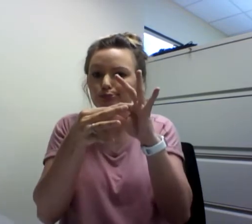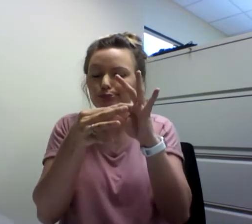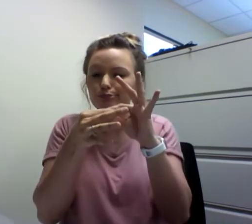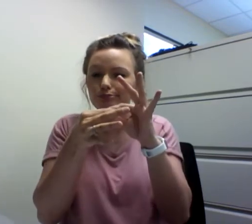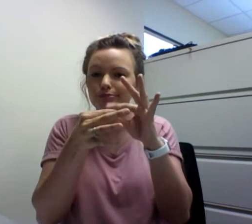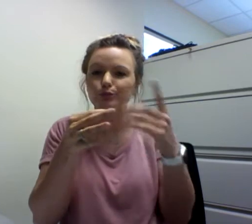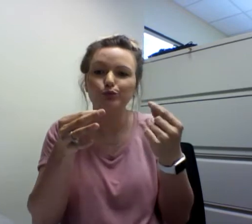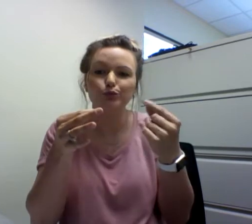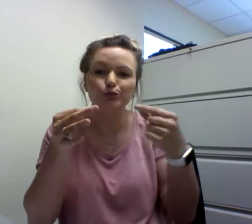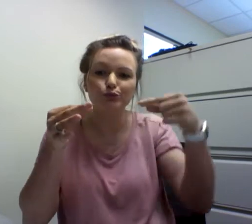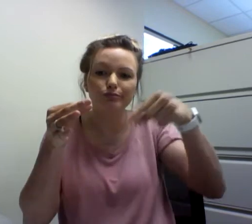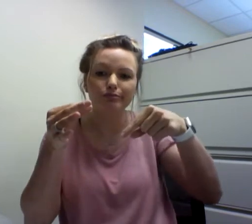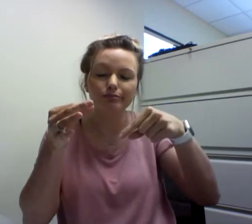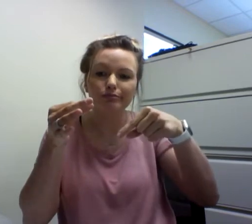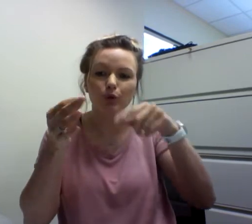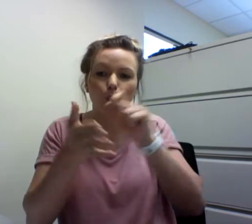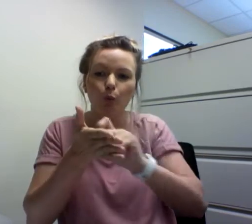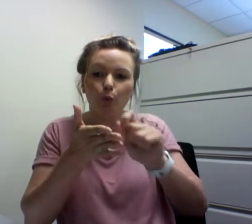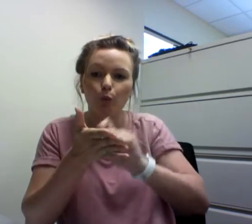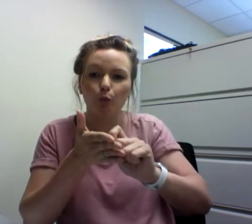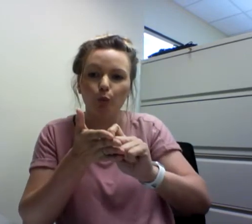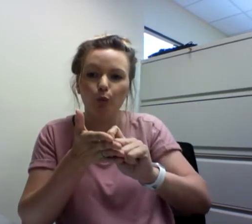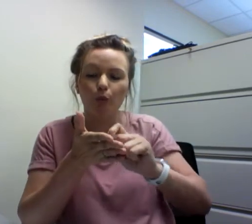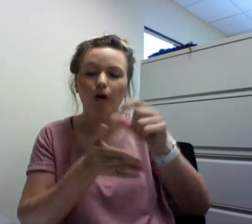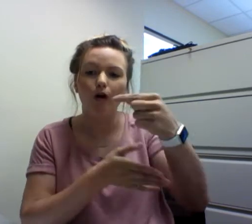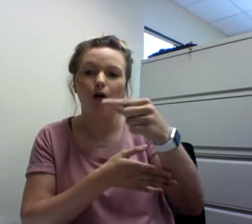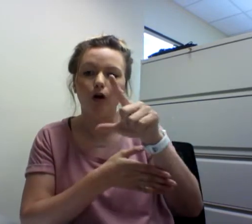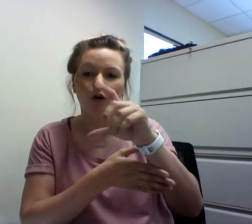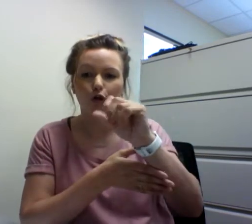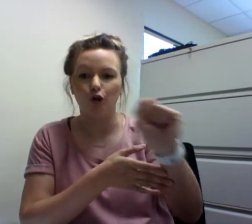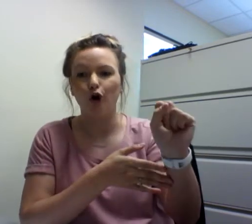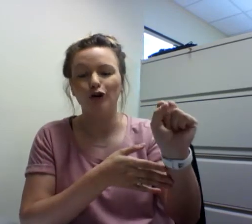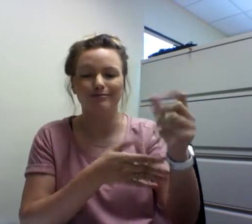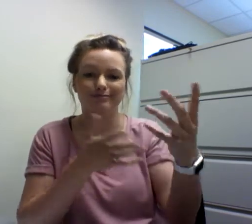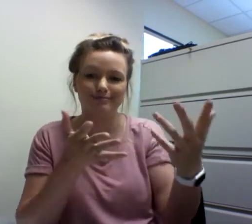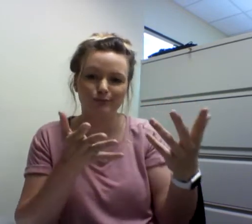but English has been "borrowed"as the written component we call GLOSS.